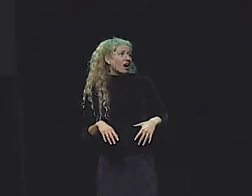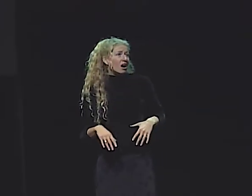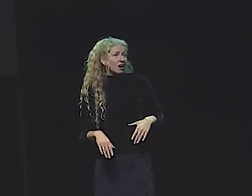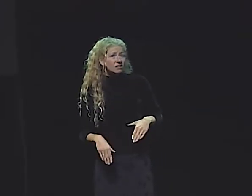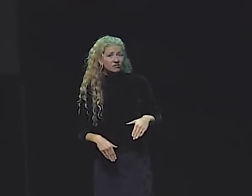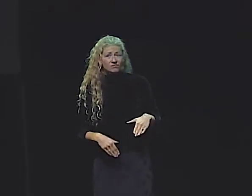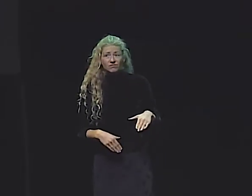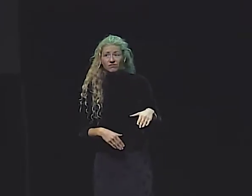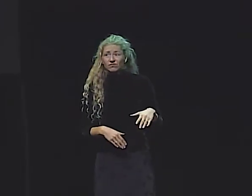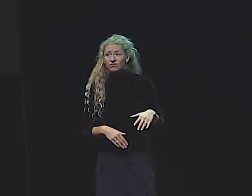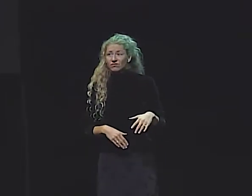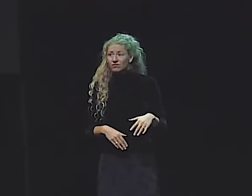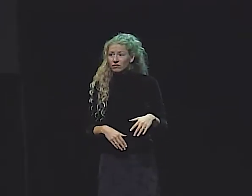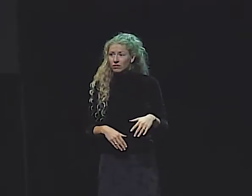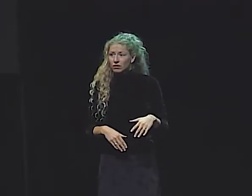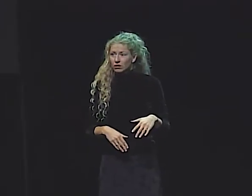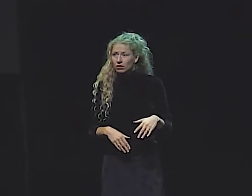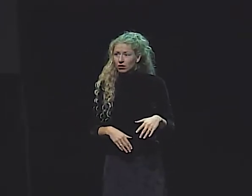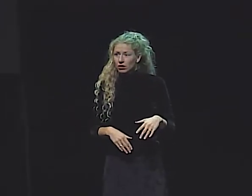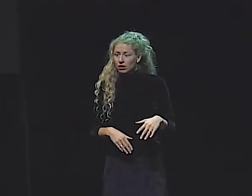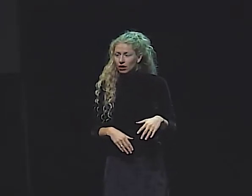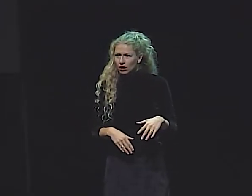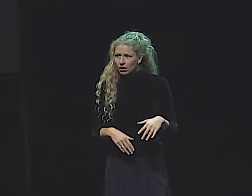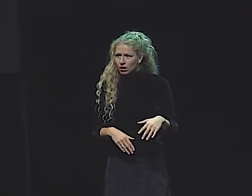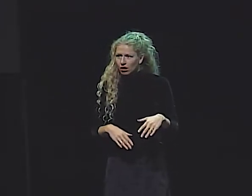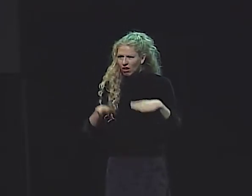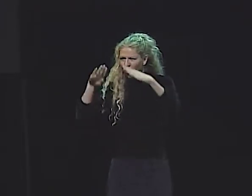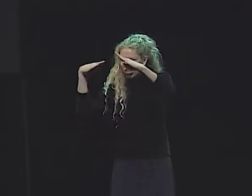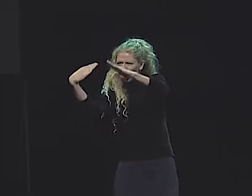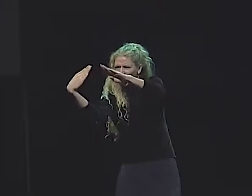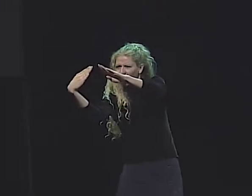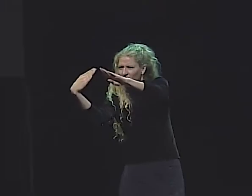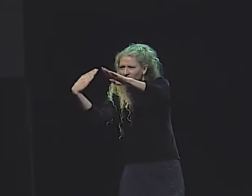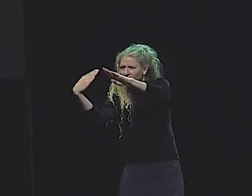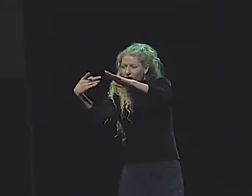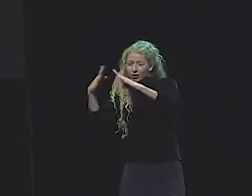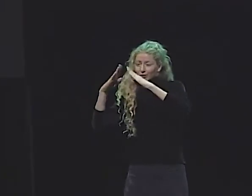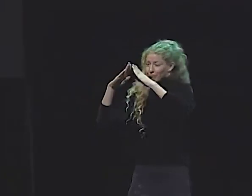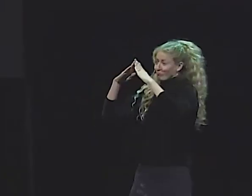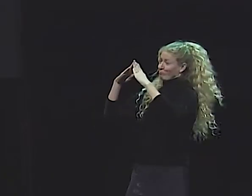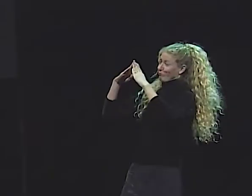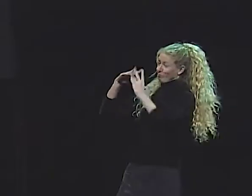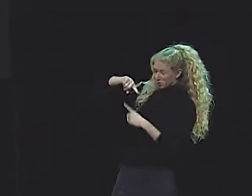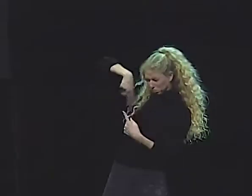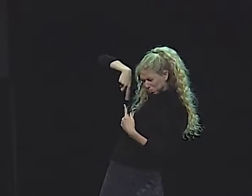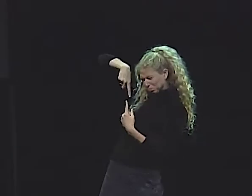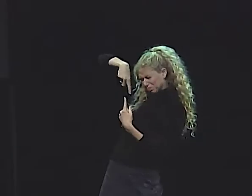MOUNTAIN OF WHITE, GLEAMING, DESTROYED GARBAGE AT THIS JUNKYARD.